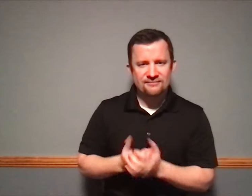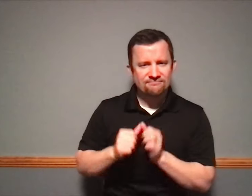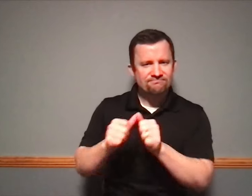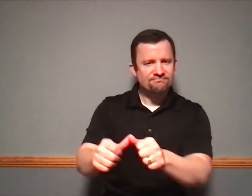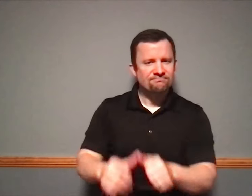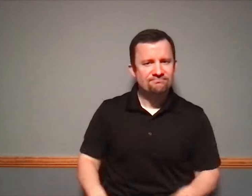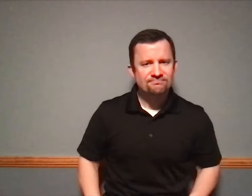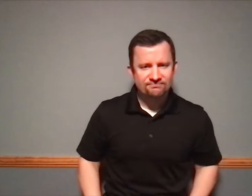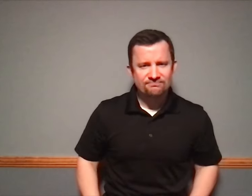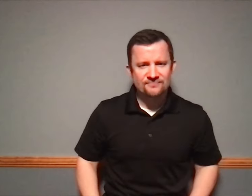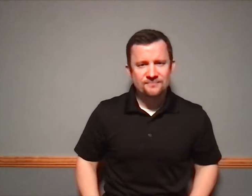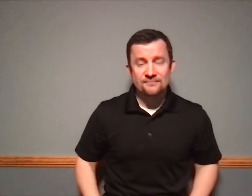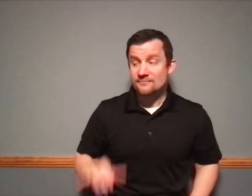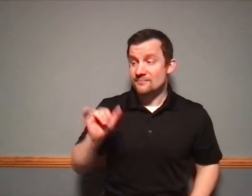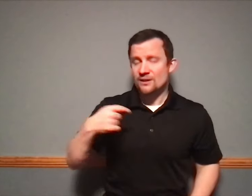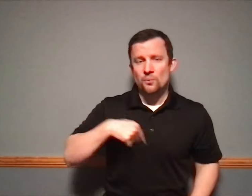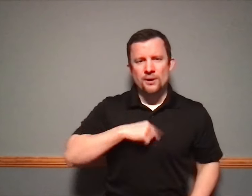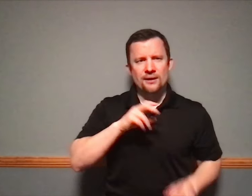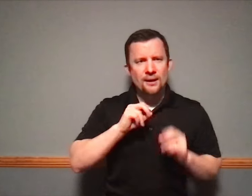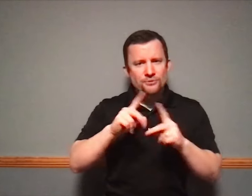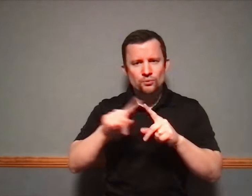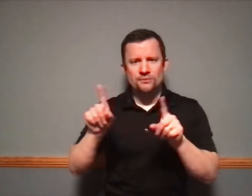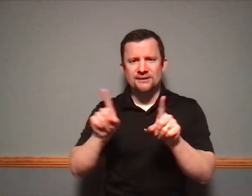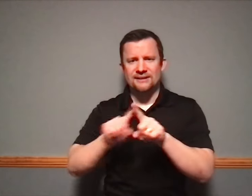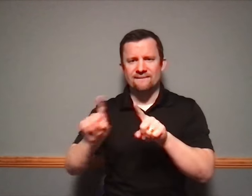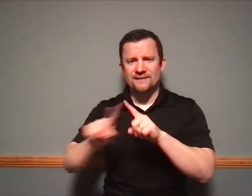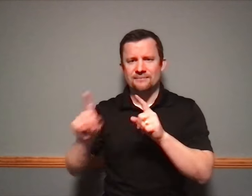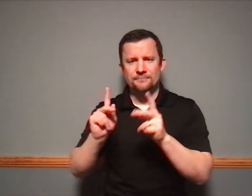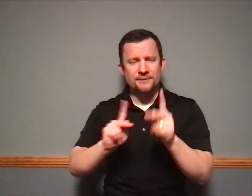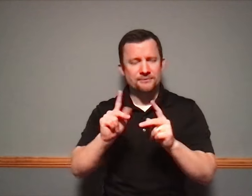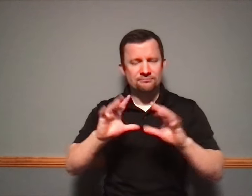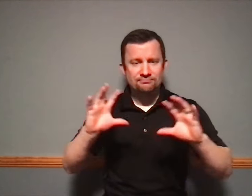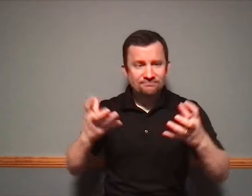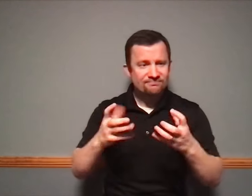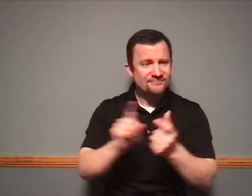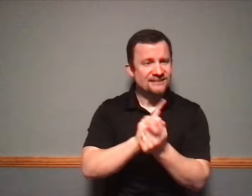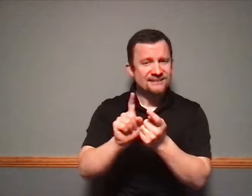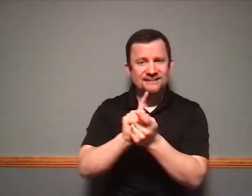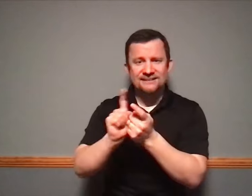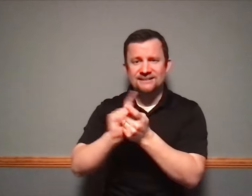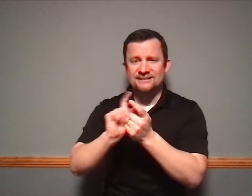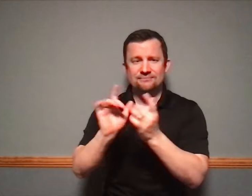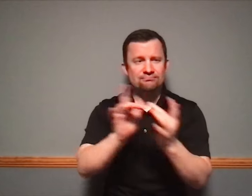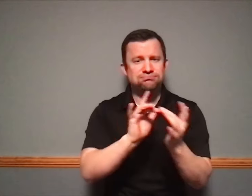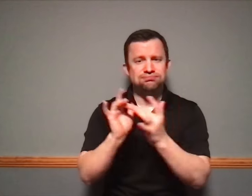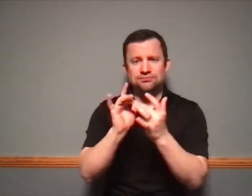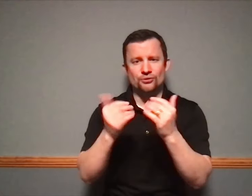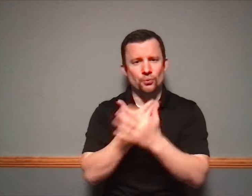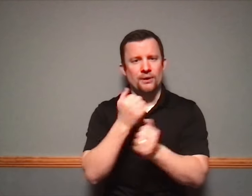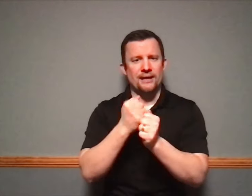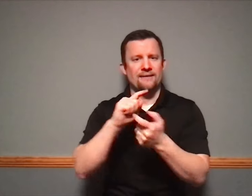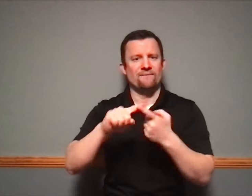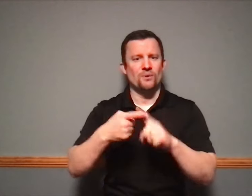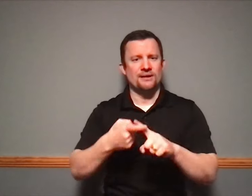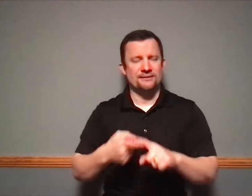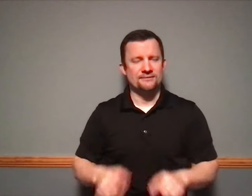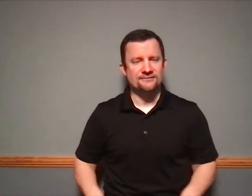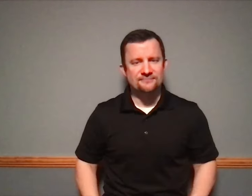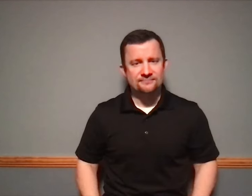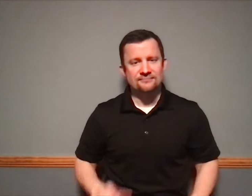continue to move forward well. I'd like people to take the opportunity to meet